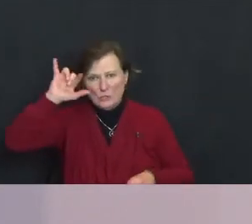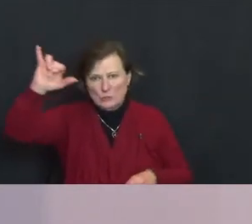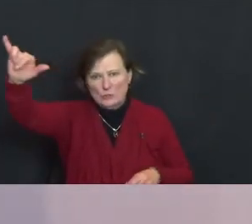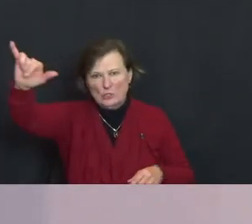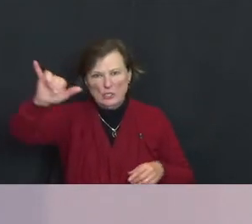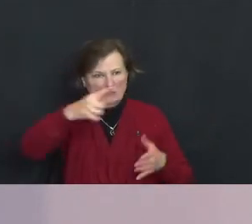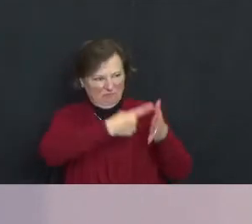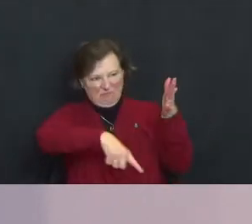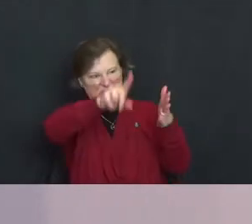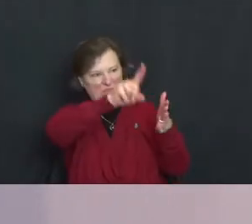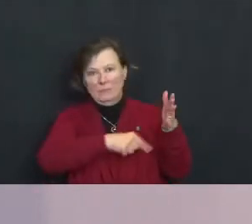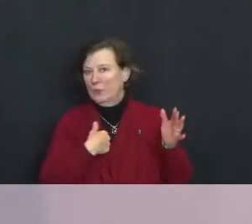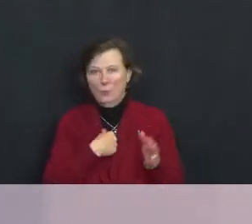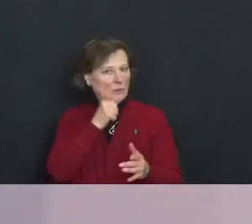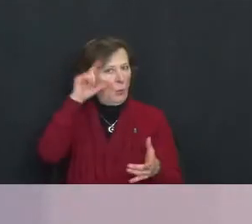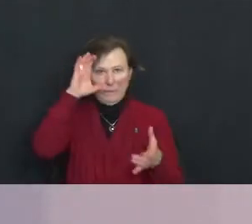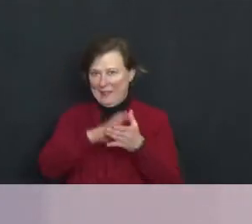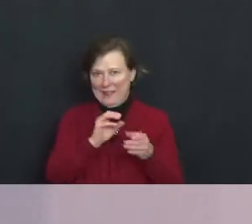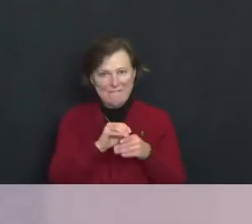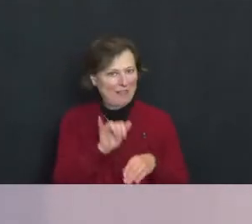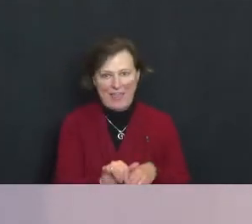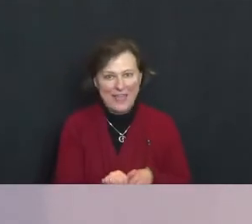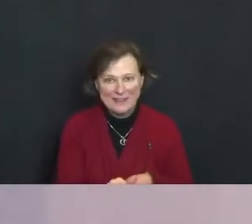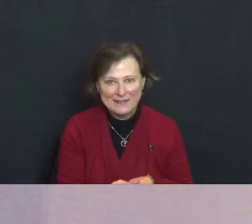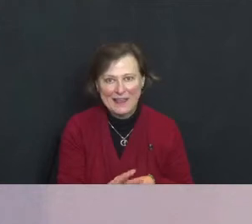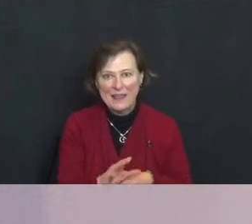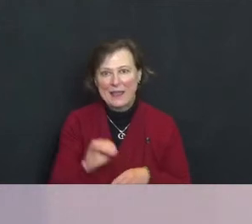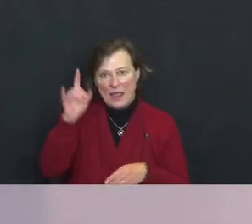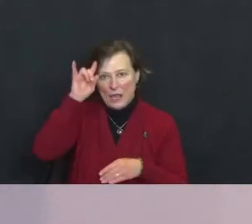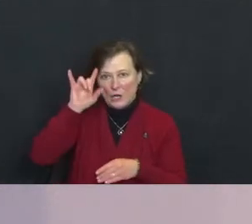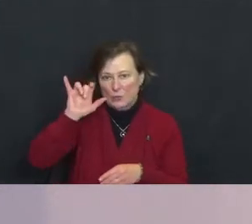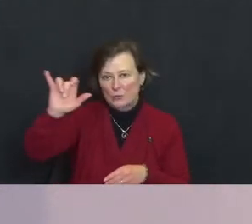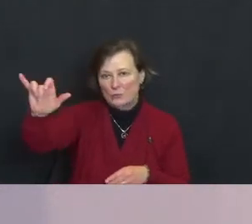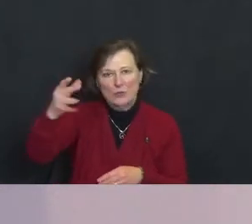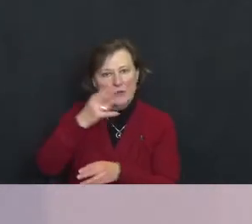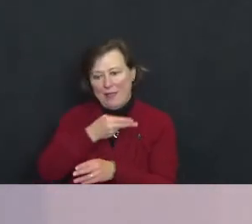We don't believe in that and we don't believe in an eternal hell in the afterlife.